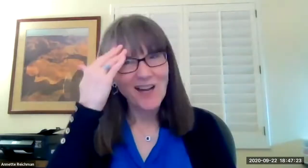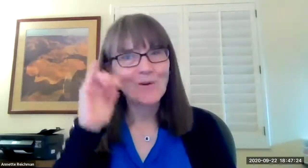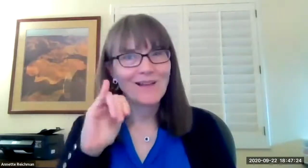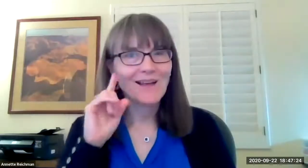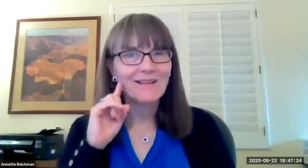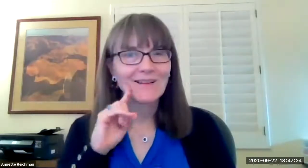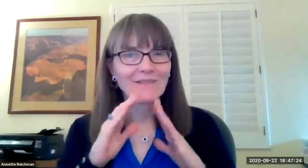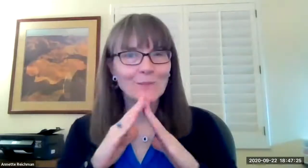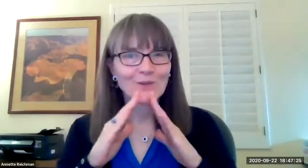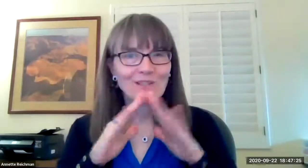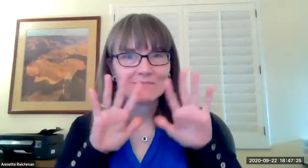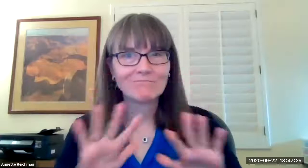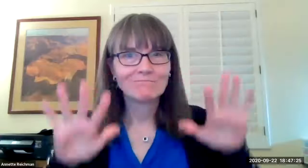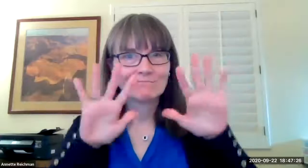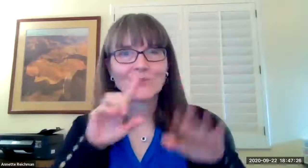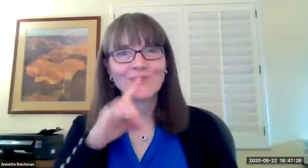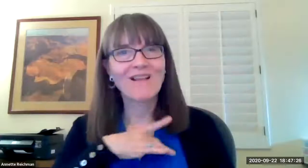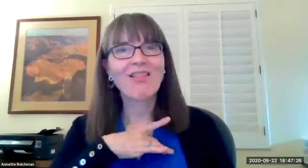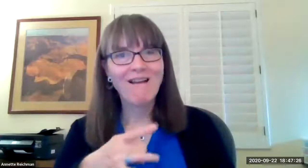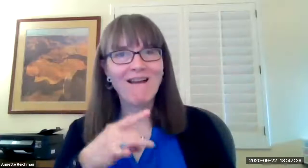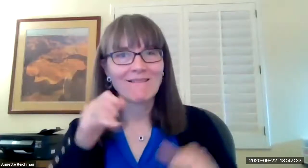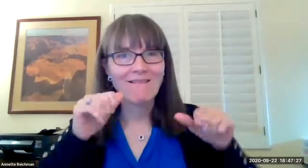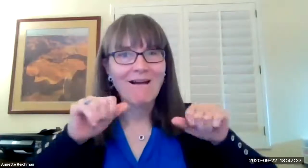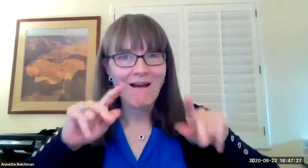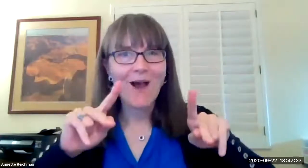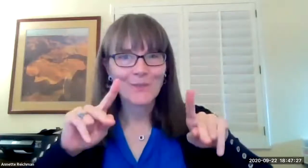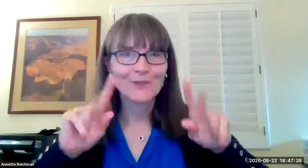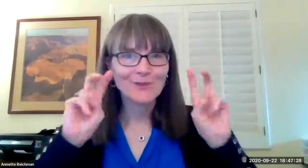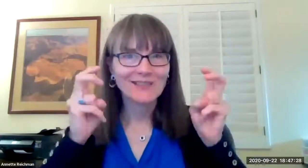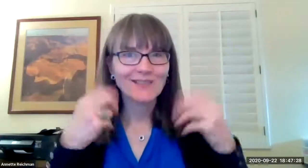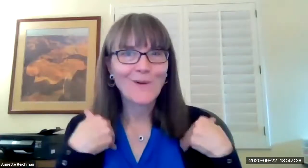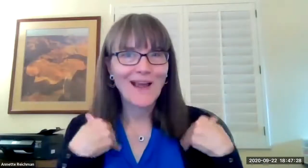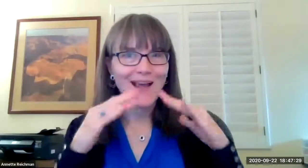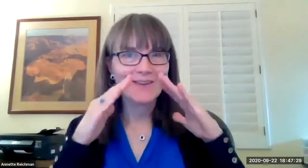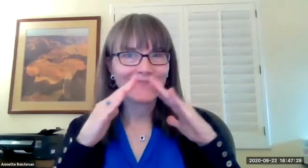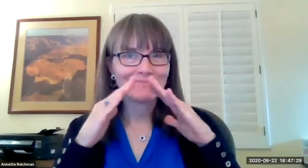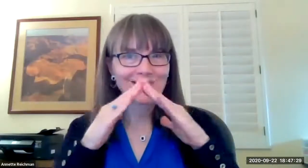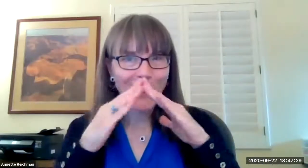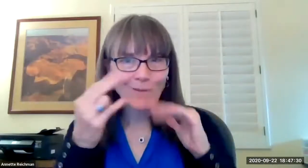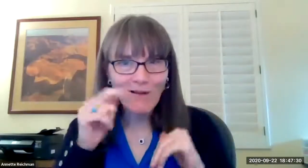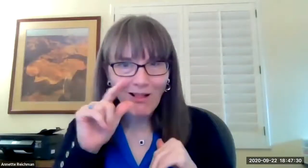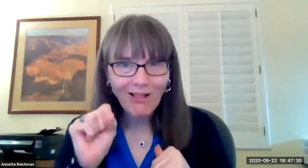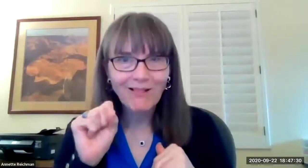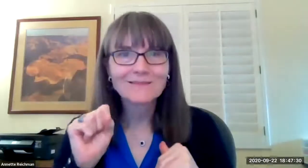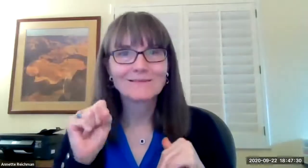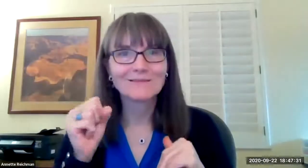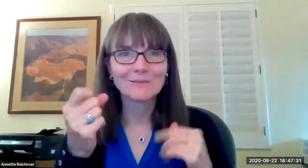as in like town hall meetings we did do a town hall a couple of years ago within the communities and